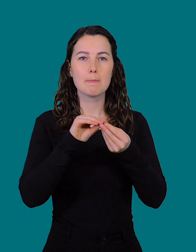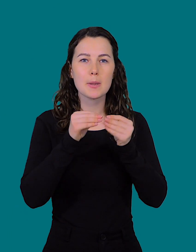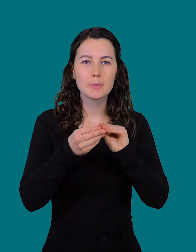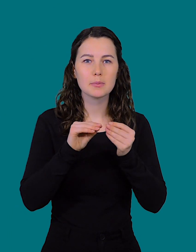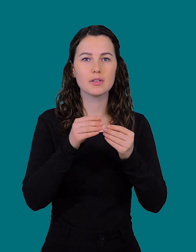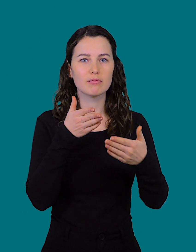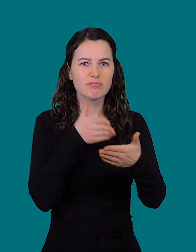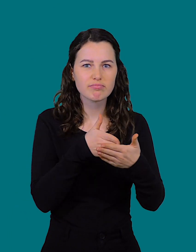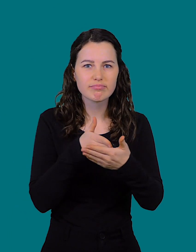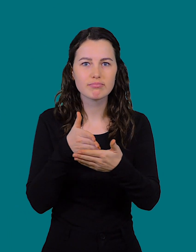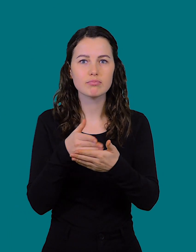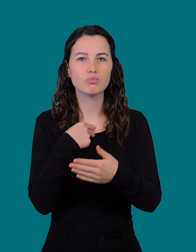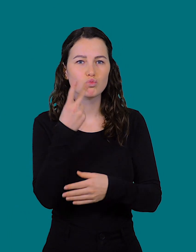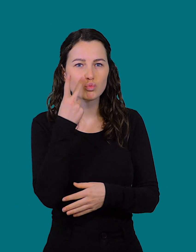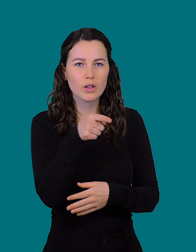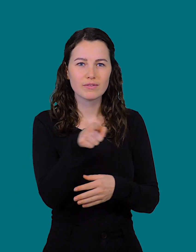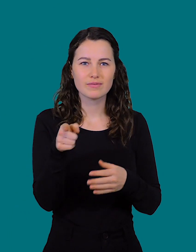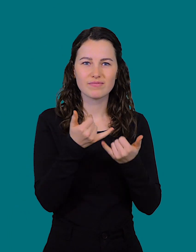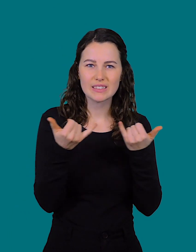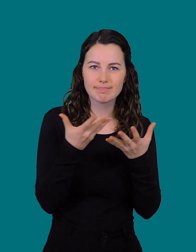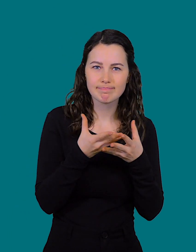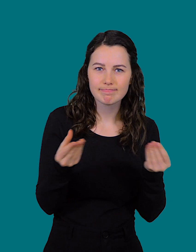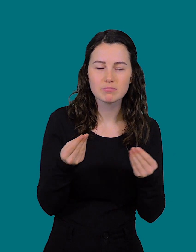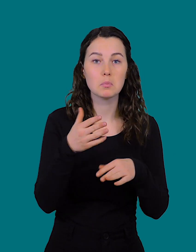At the moment she is working on barrier-free solutions,